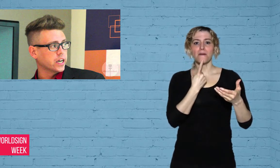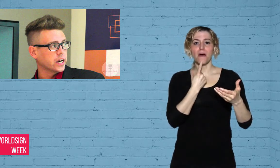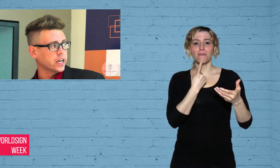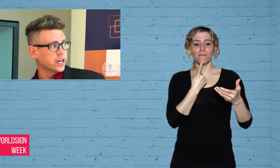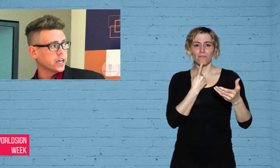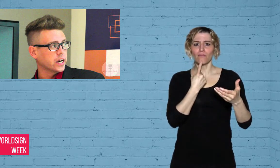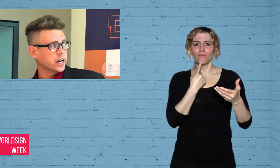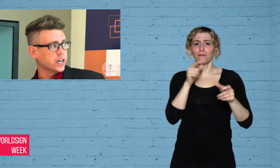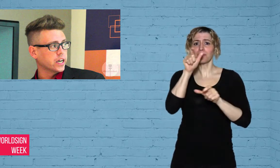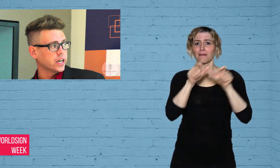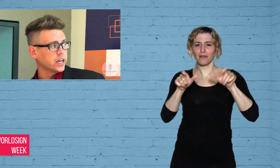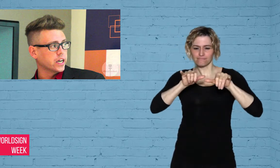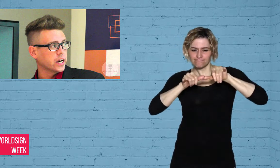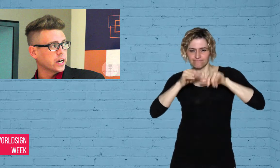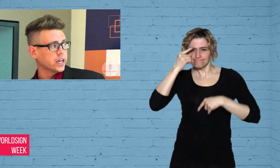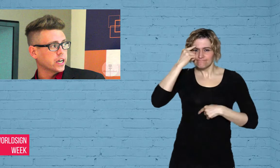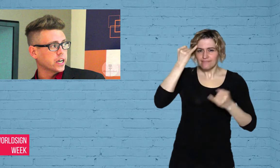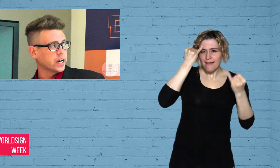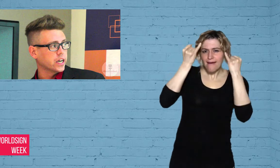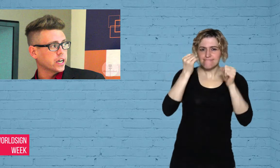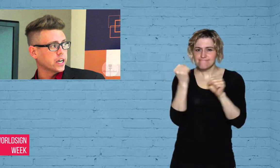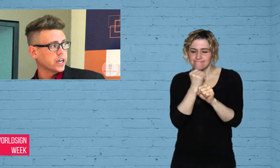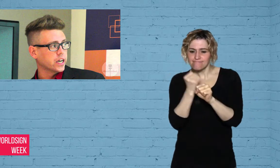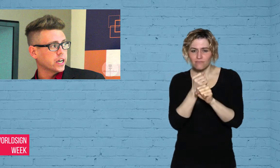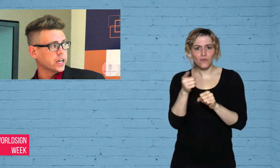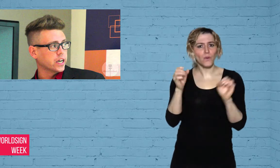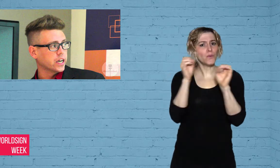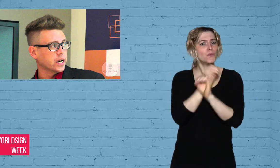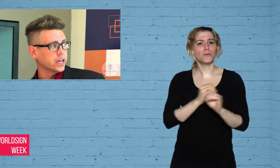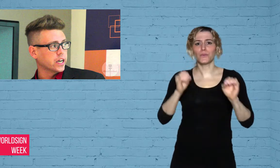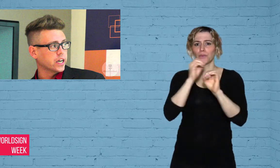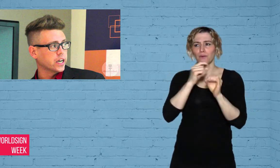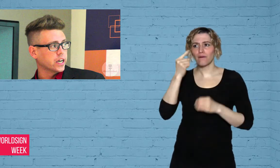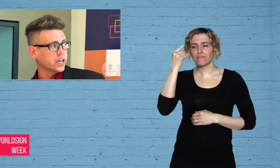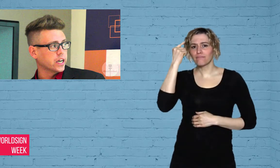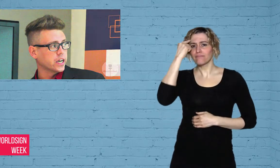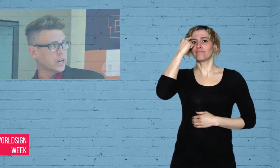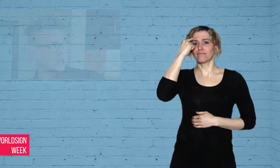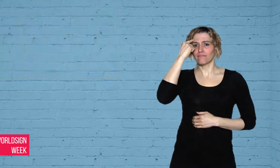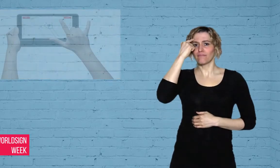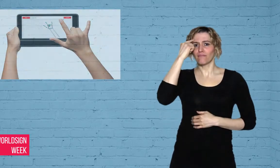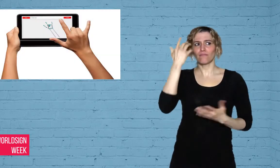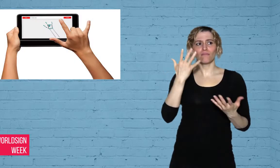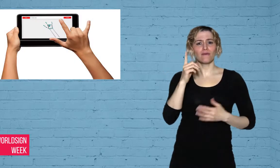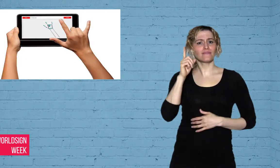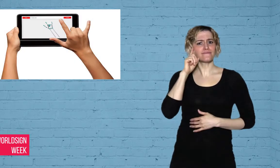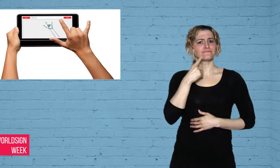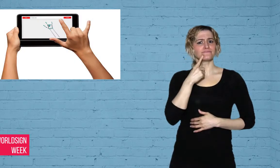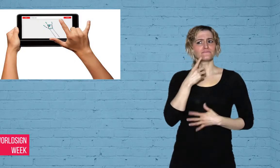concerned what would happen if